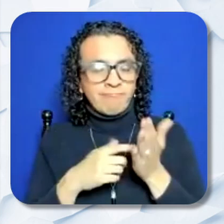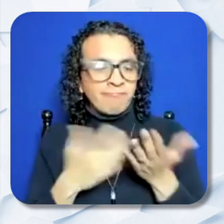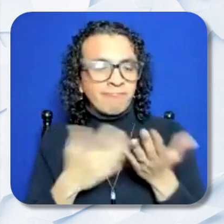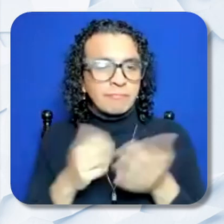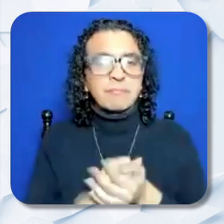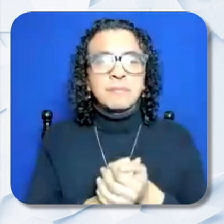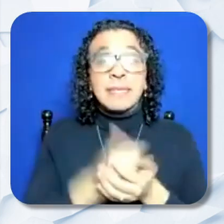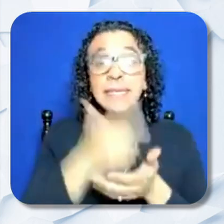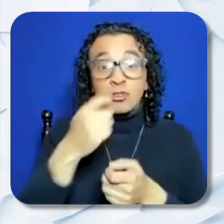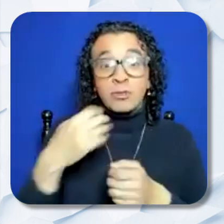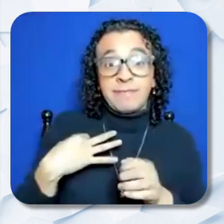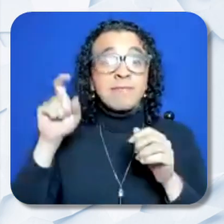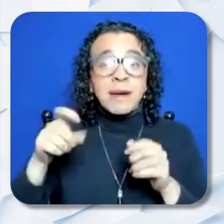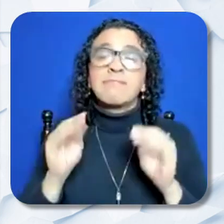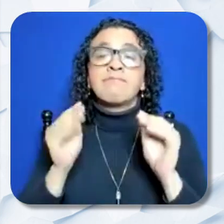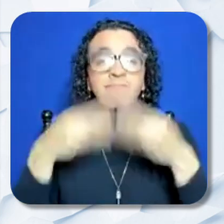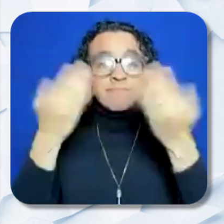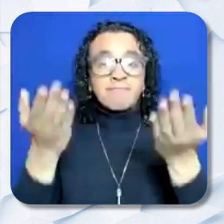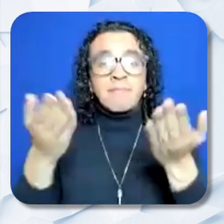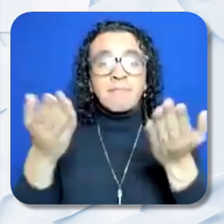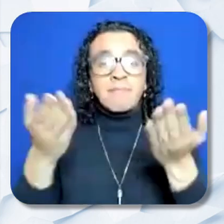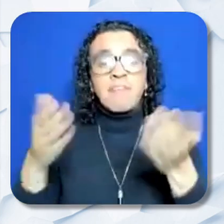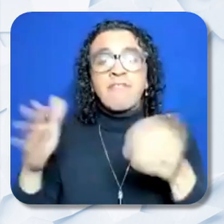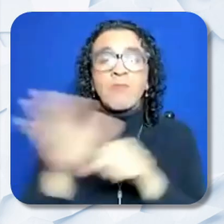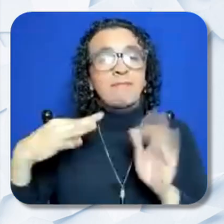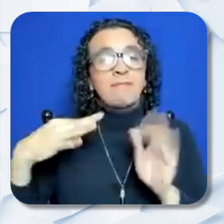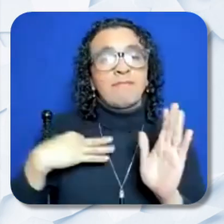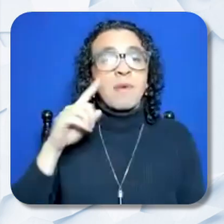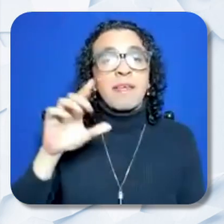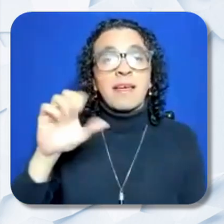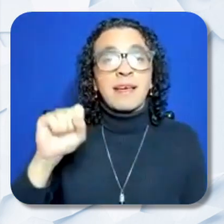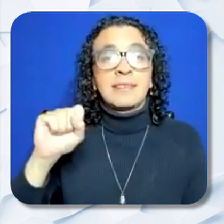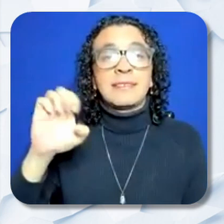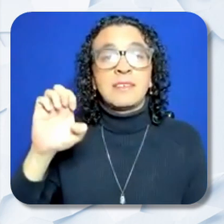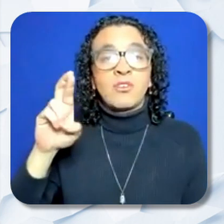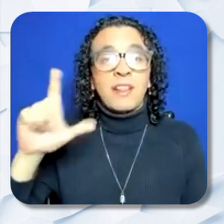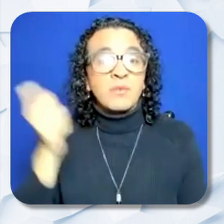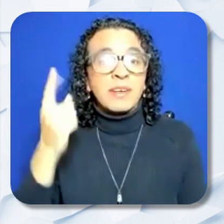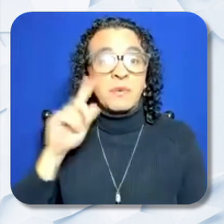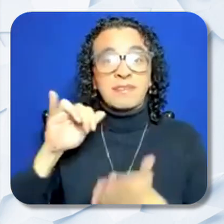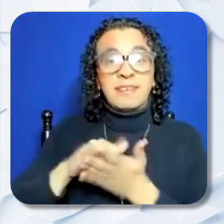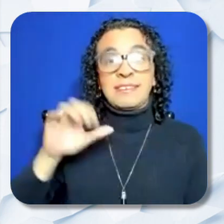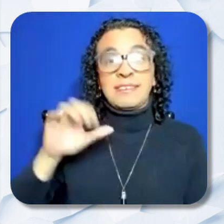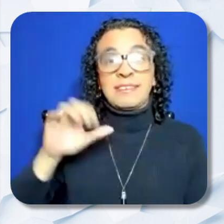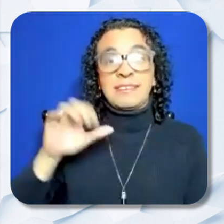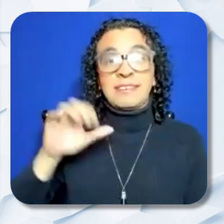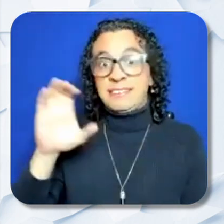must submit full application for the SERL Grant to the CDE Special Education Division by email at